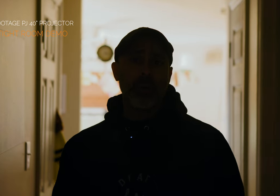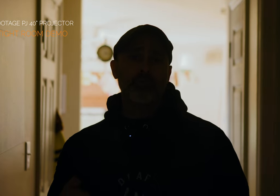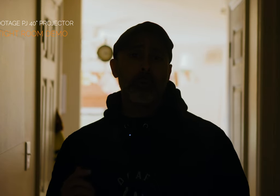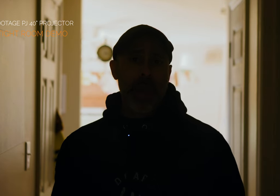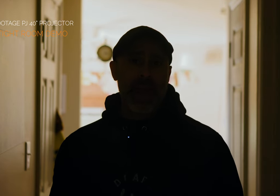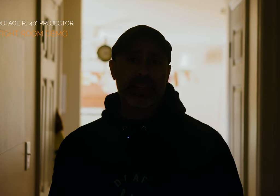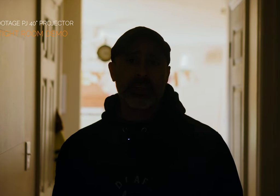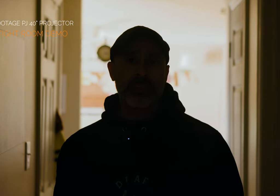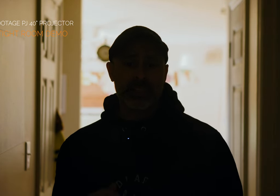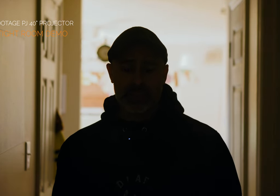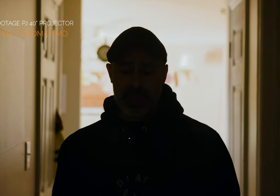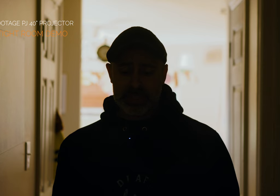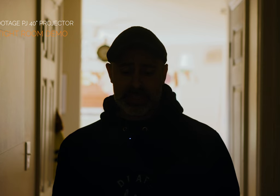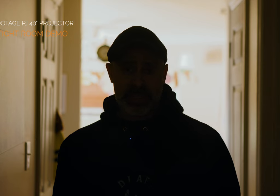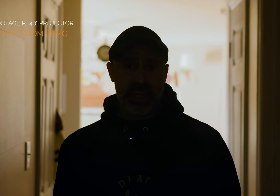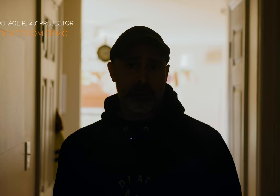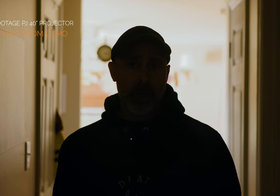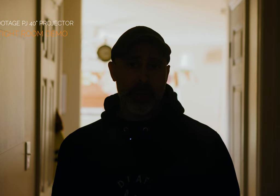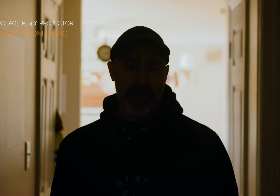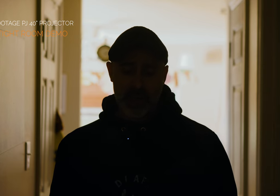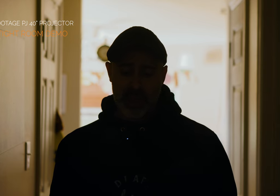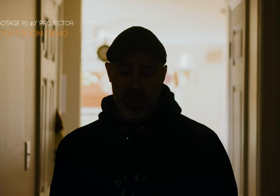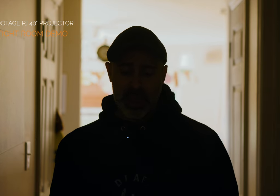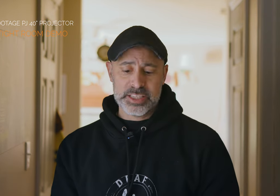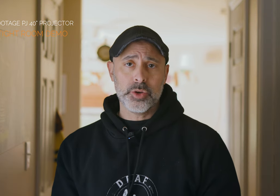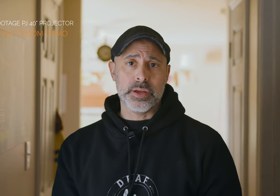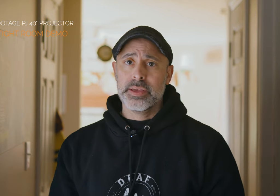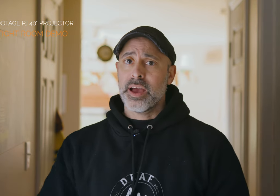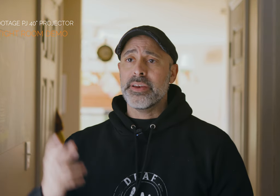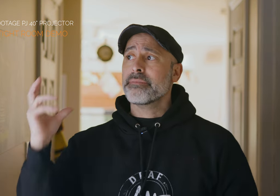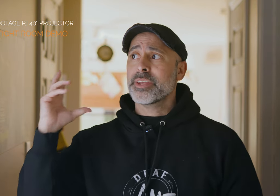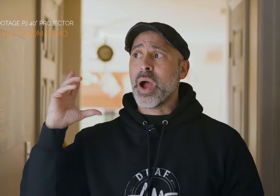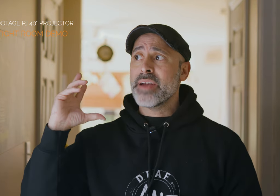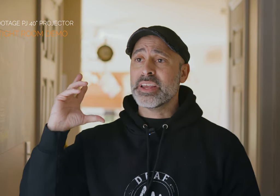a dramatic difference this makes in a scene I can pop that back on and do it and you know I haven't